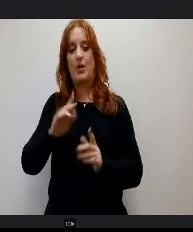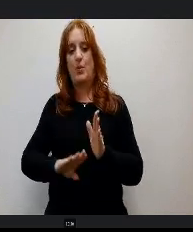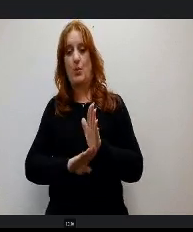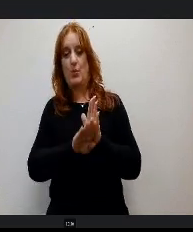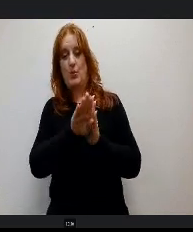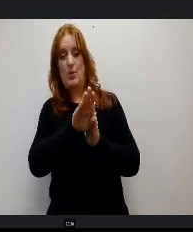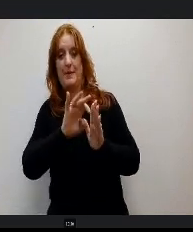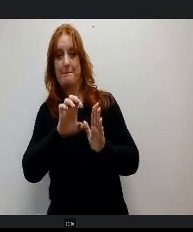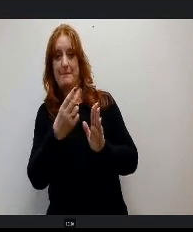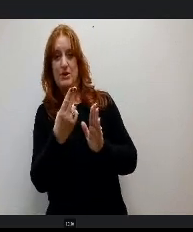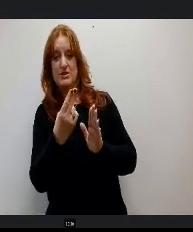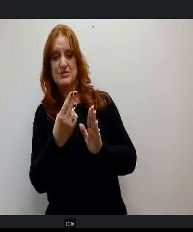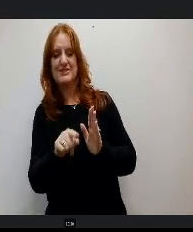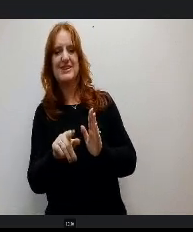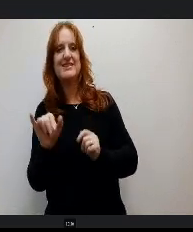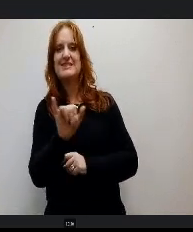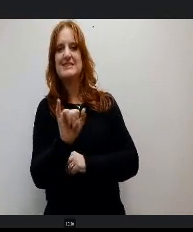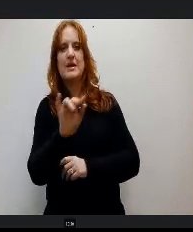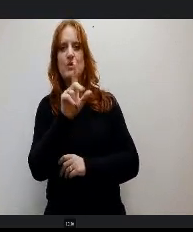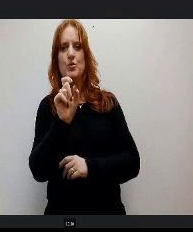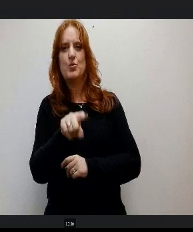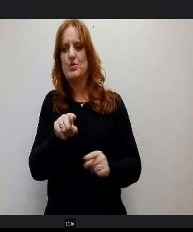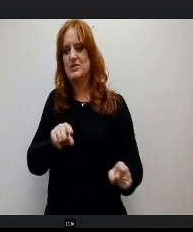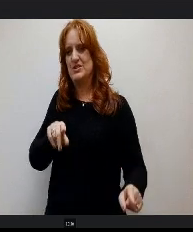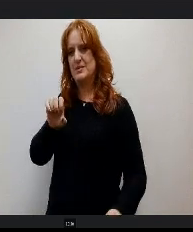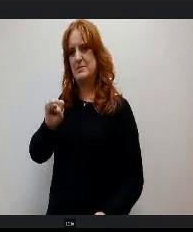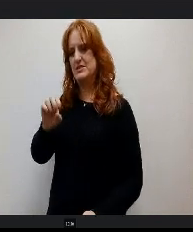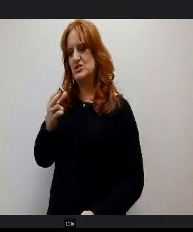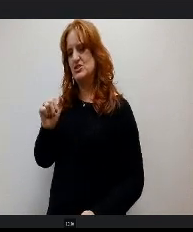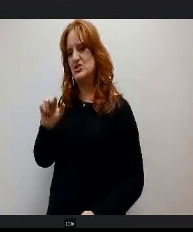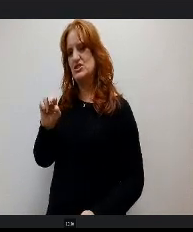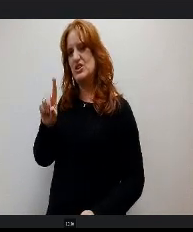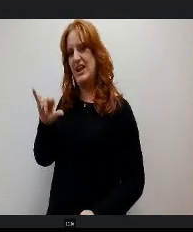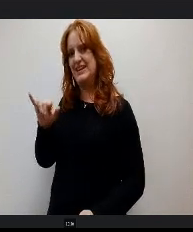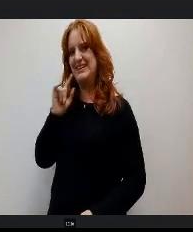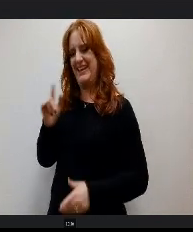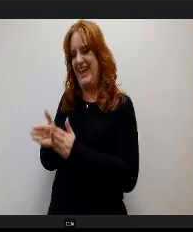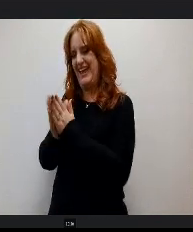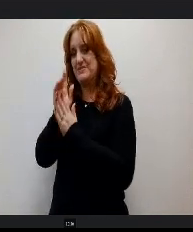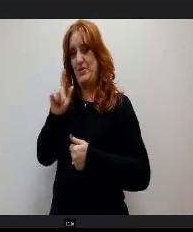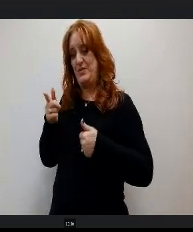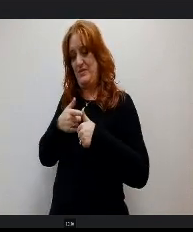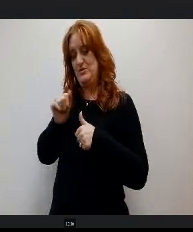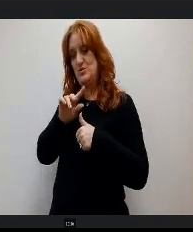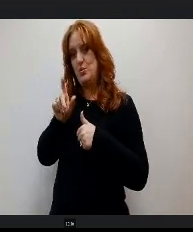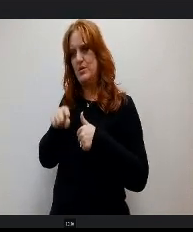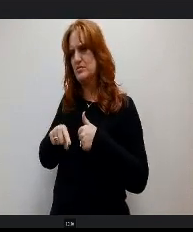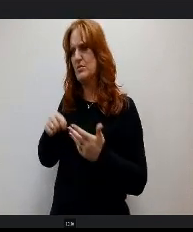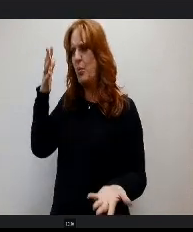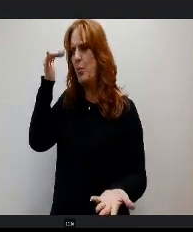March is the same question that Miss Shandy asked on her first question about why is the revenue slower